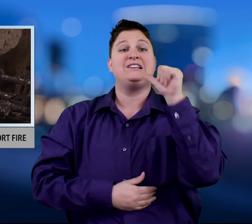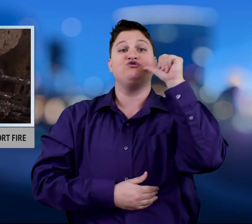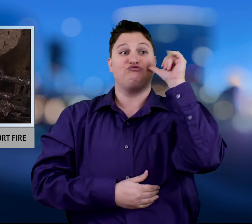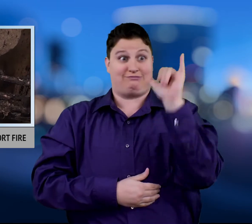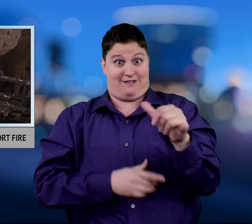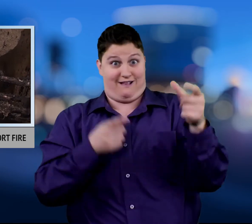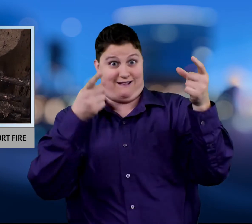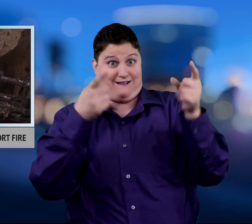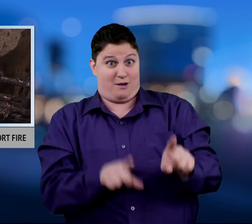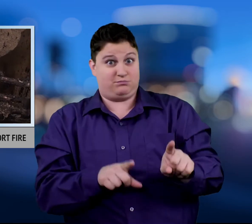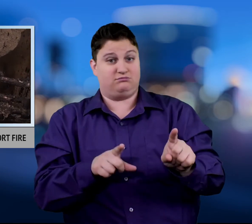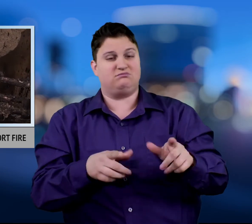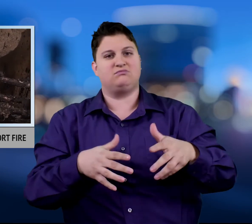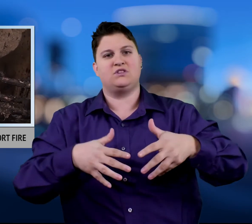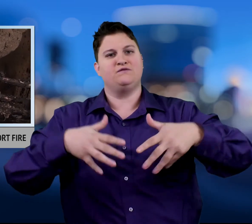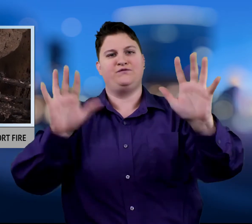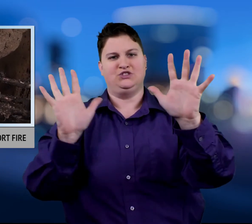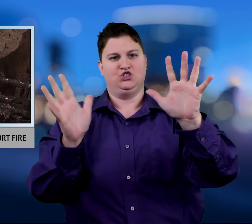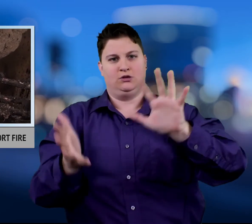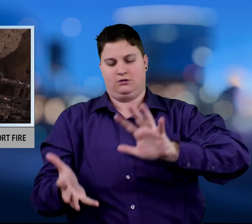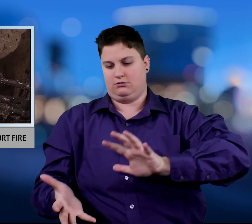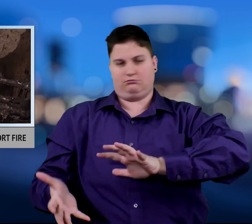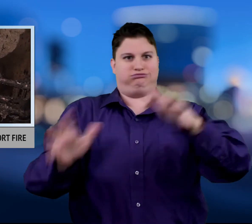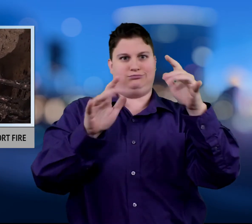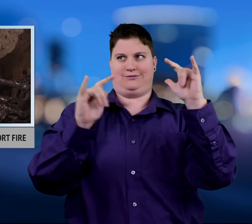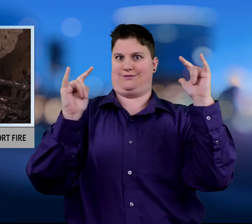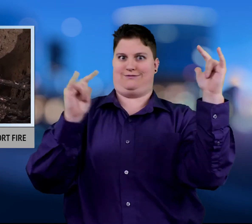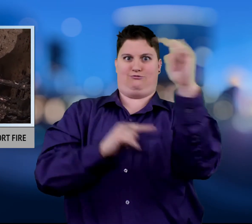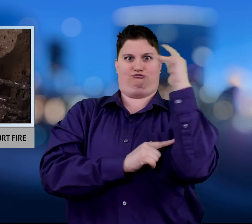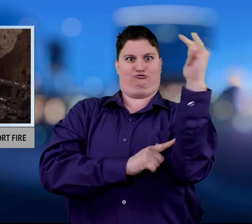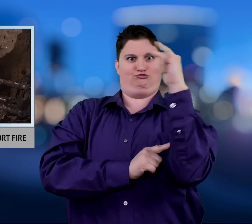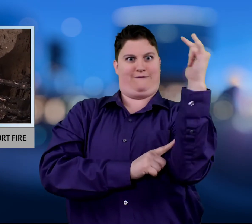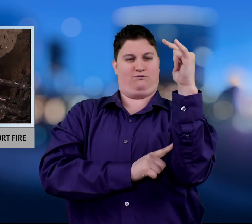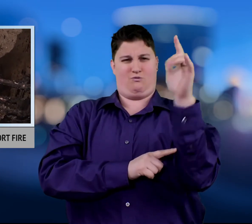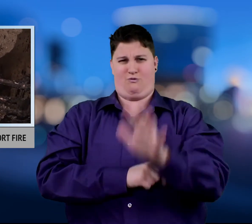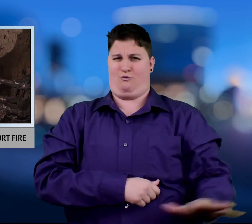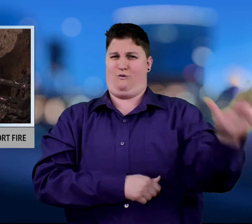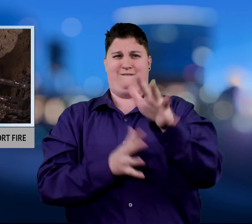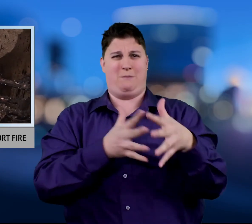The ground stop disrupted air travel across the U-S and led to cancellations of more than